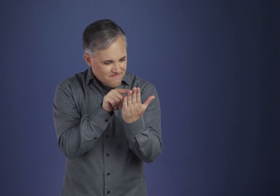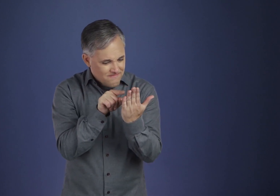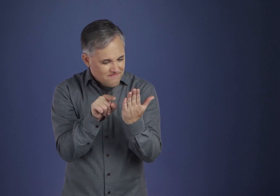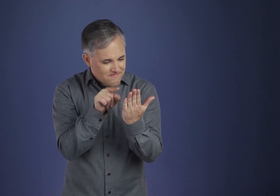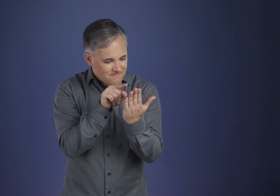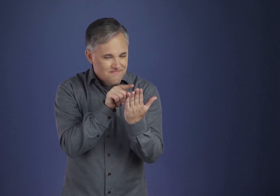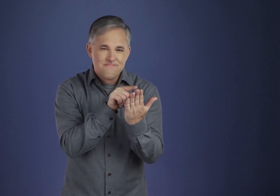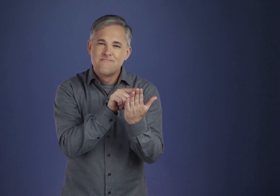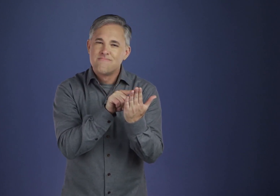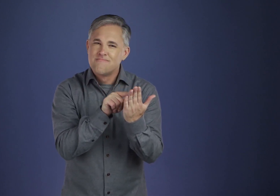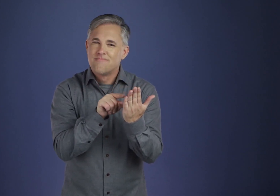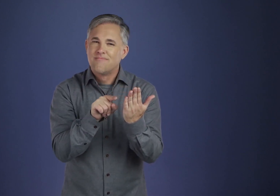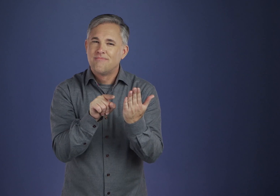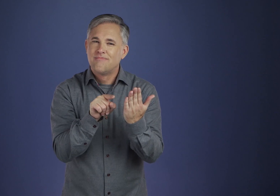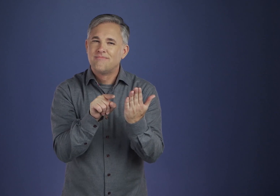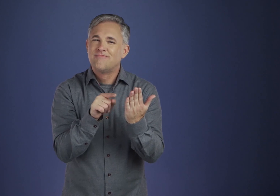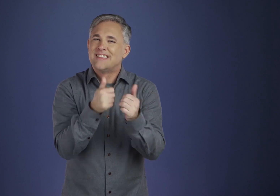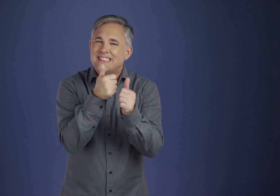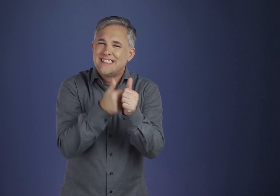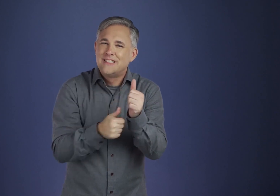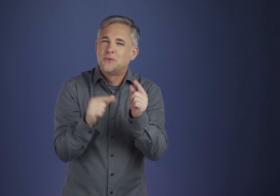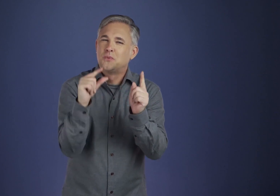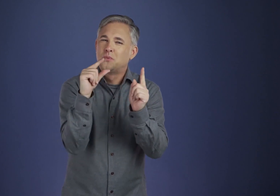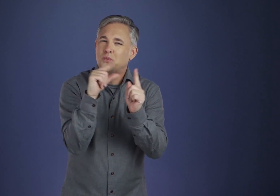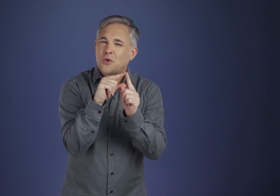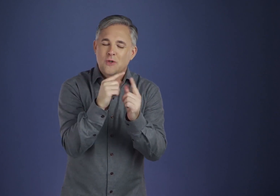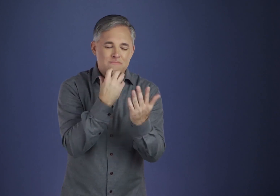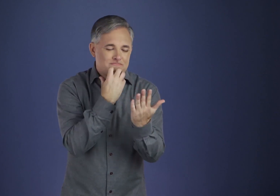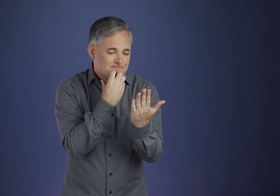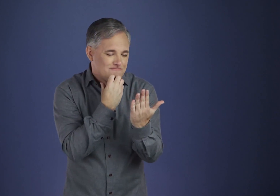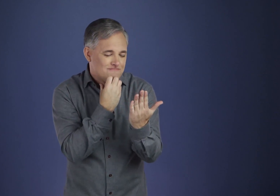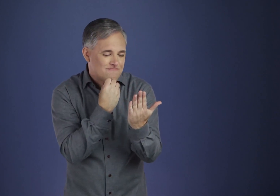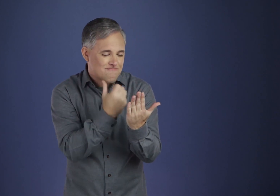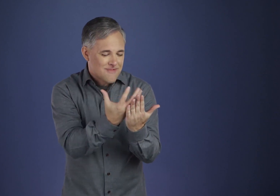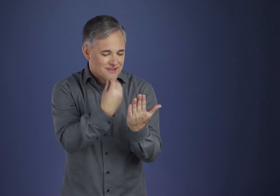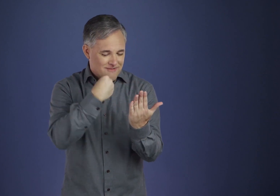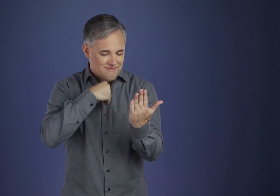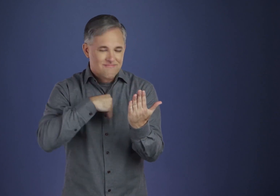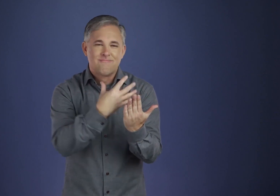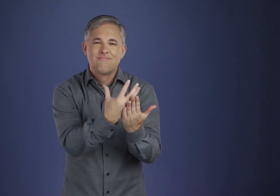savoring every word and trying to take in the deep meaning of each phrase and idea.